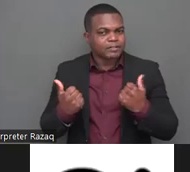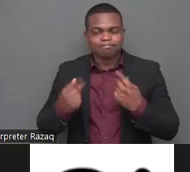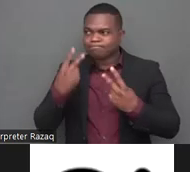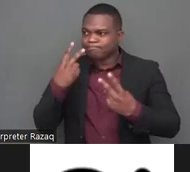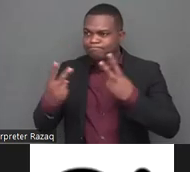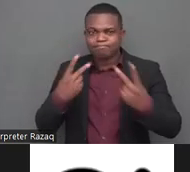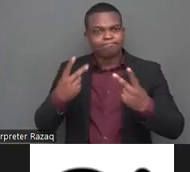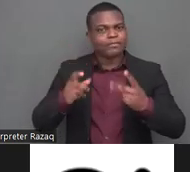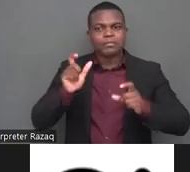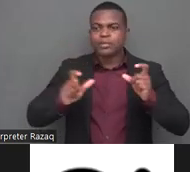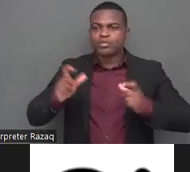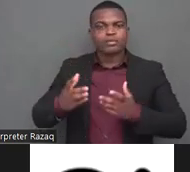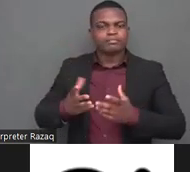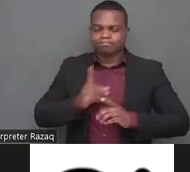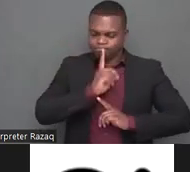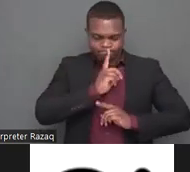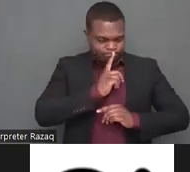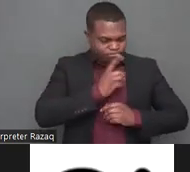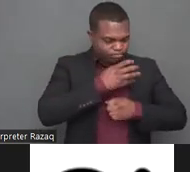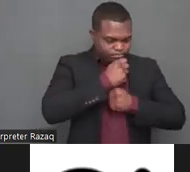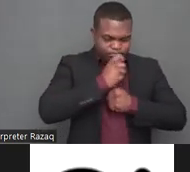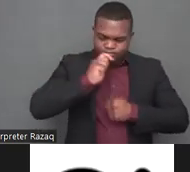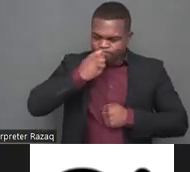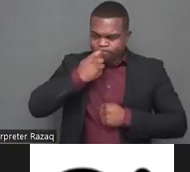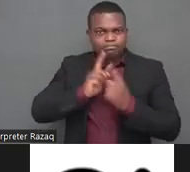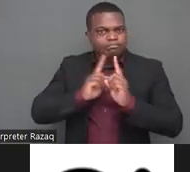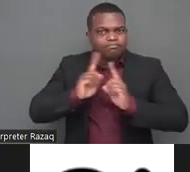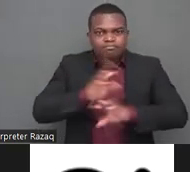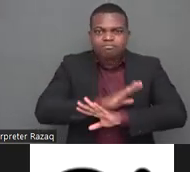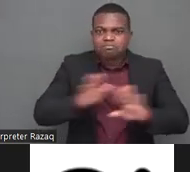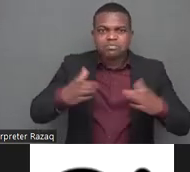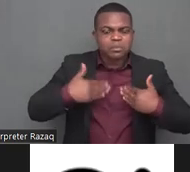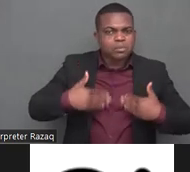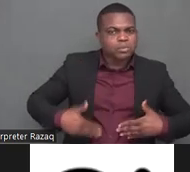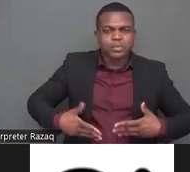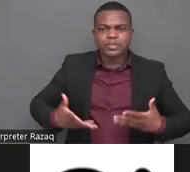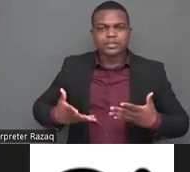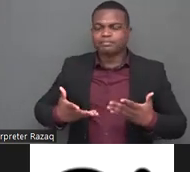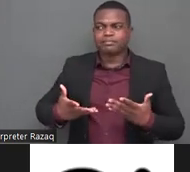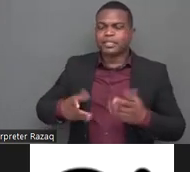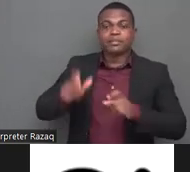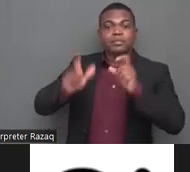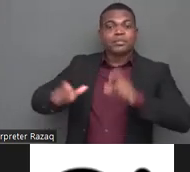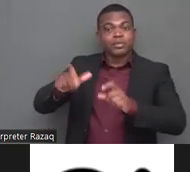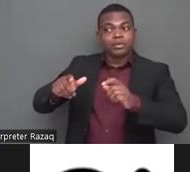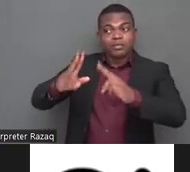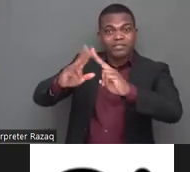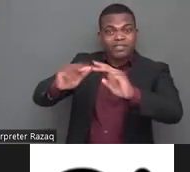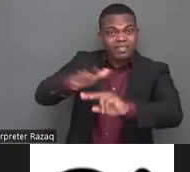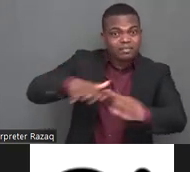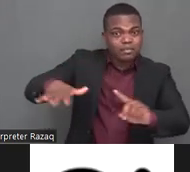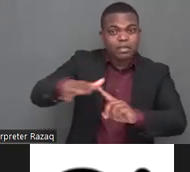sexuality openly is not something you know proper to do so yes yeah this is one of the challenges